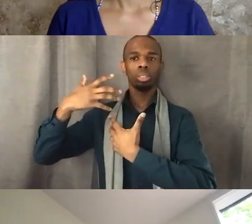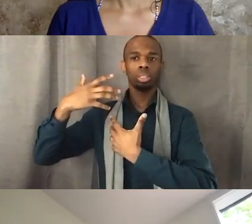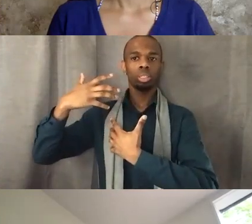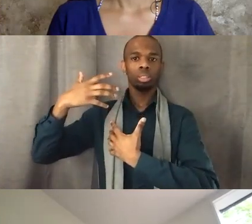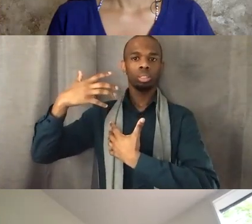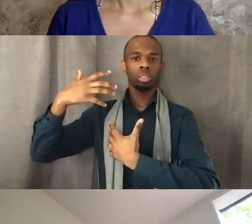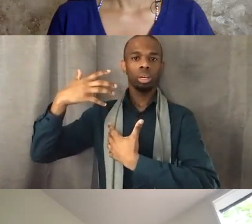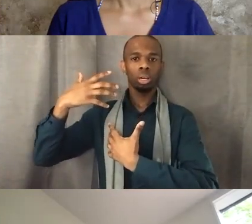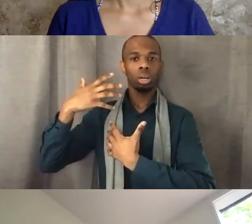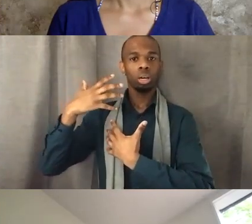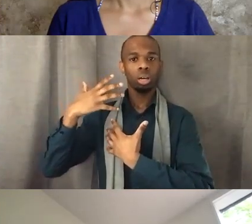and a deep exhalation.